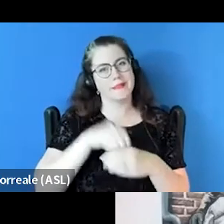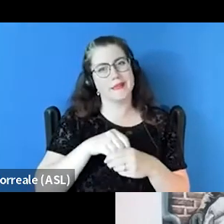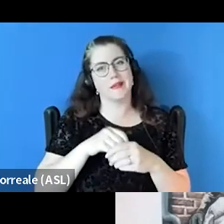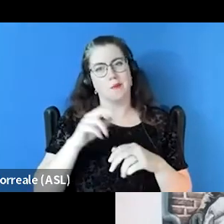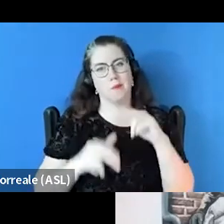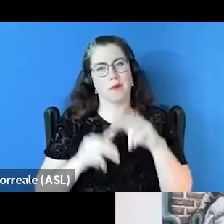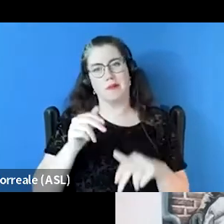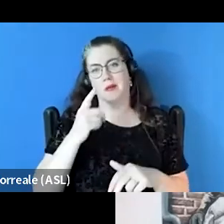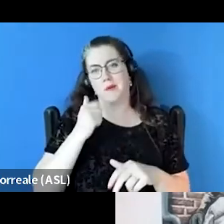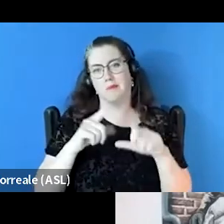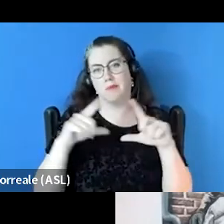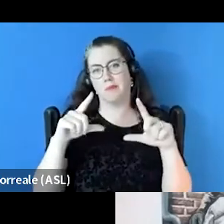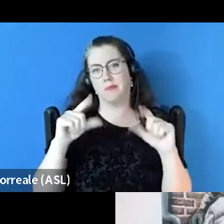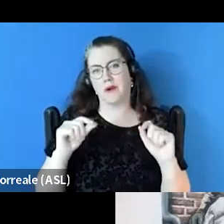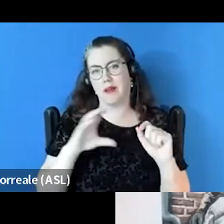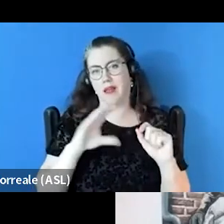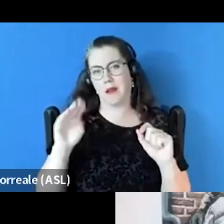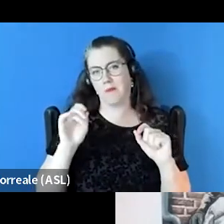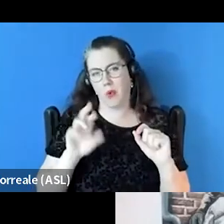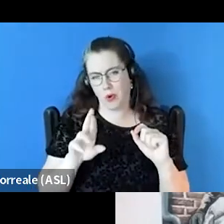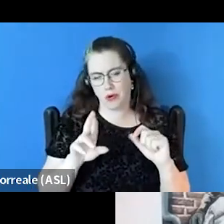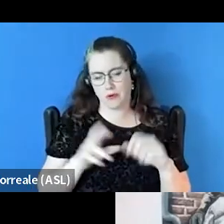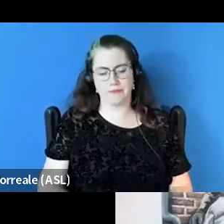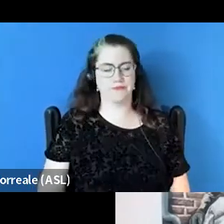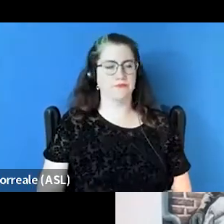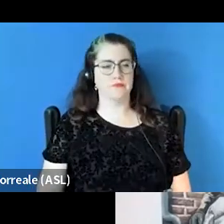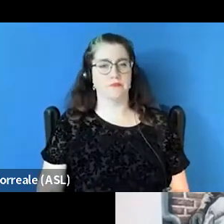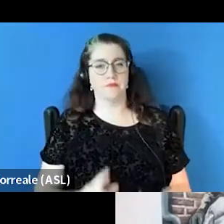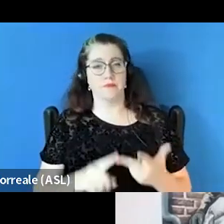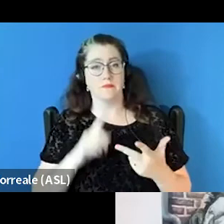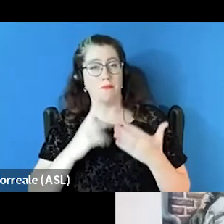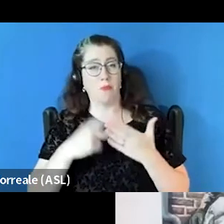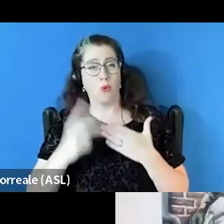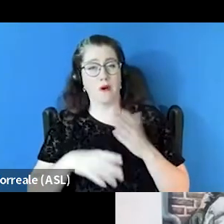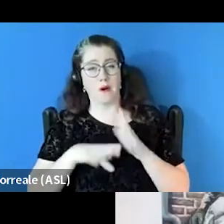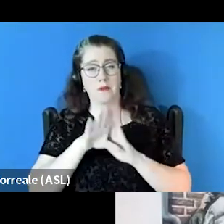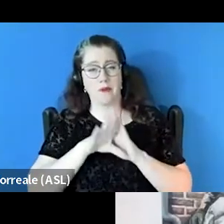And then client voice and program development, I think right when we started, Donald mentioned,